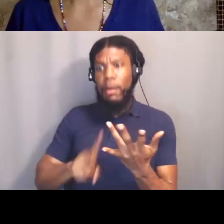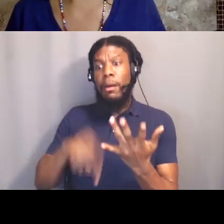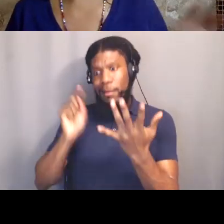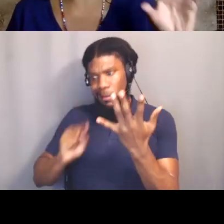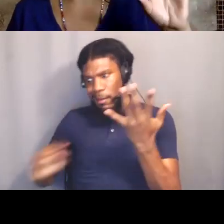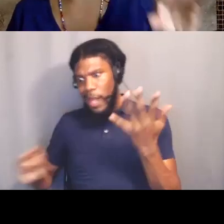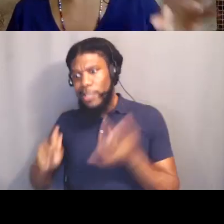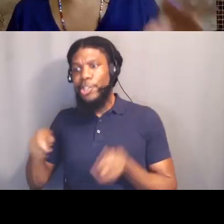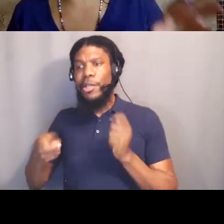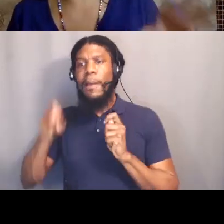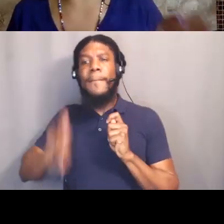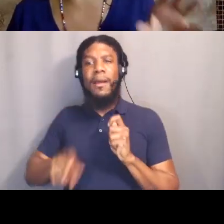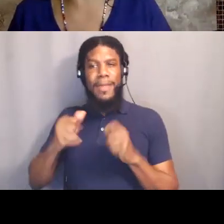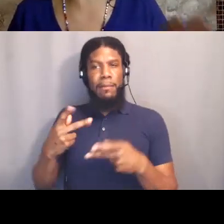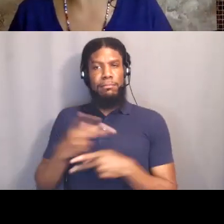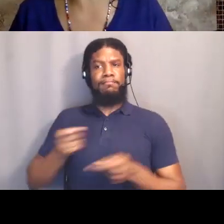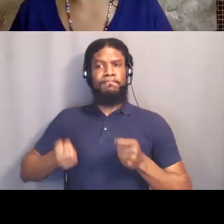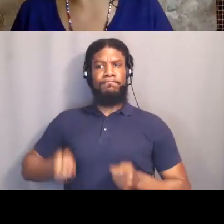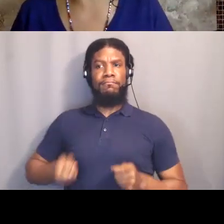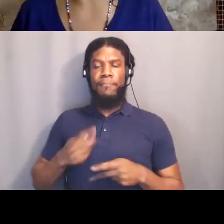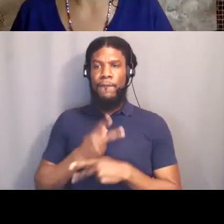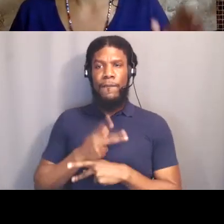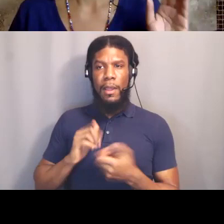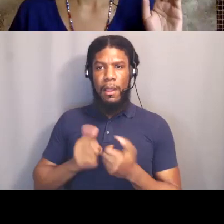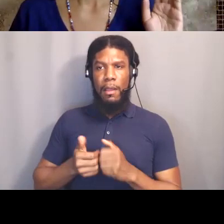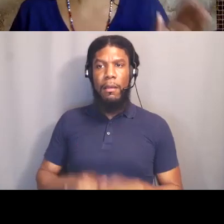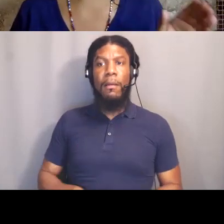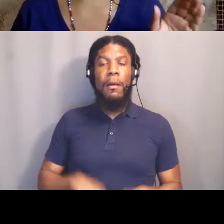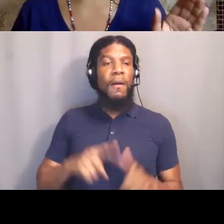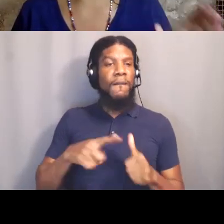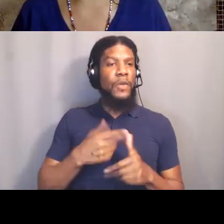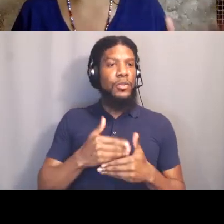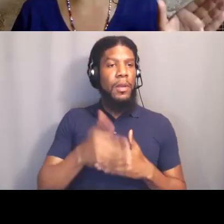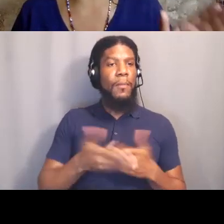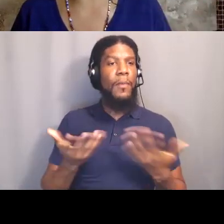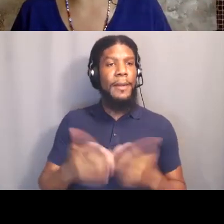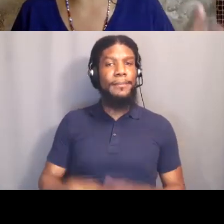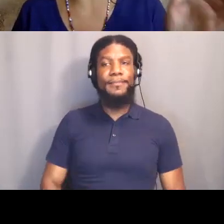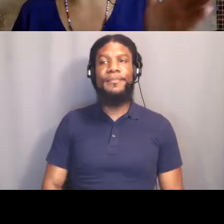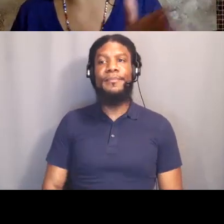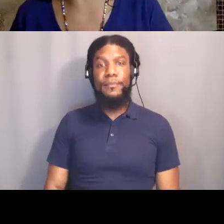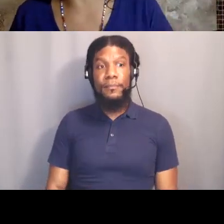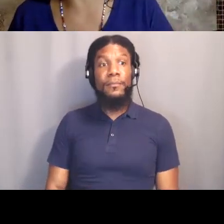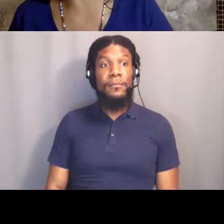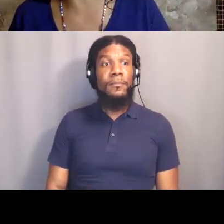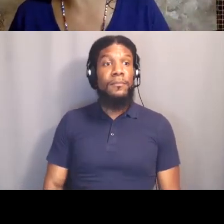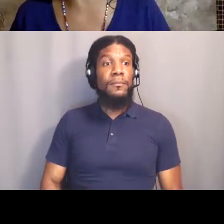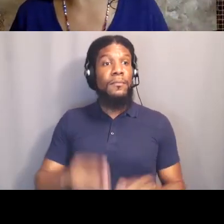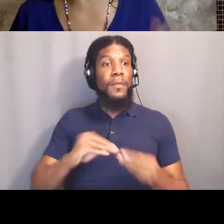So let's go with step one first though. Who can name a dream that has a conflicting reality,